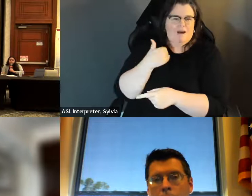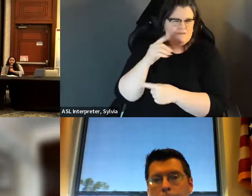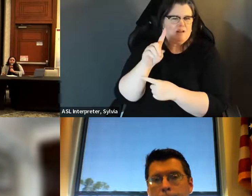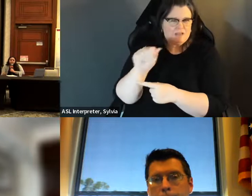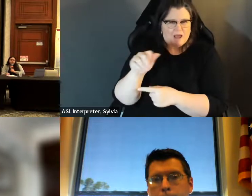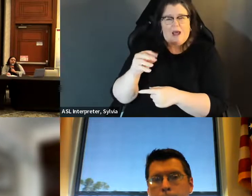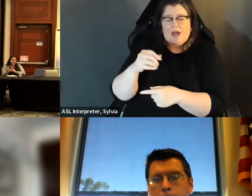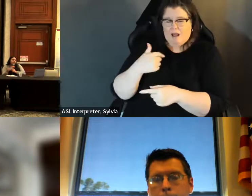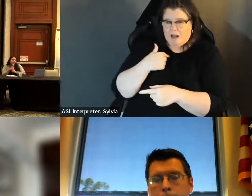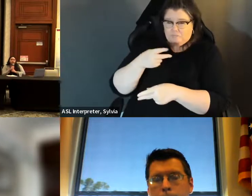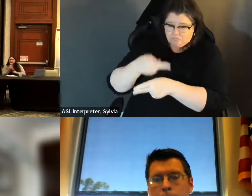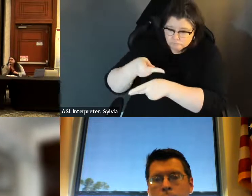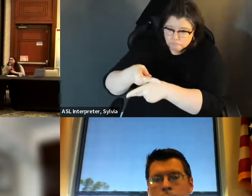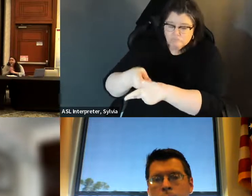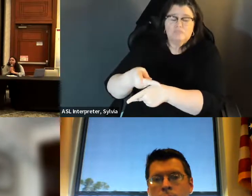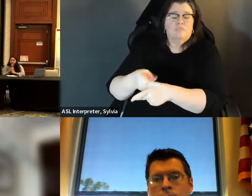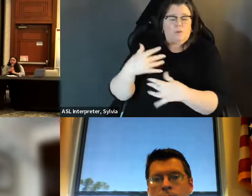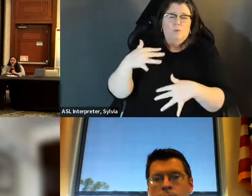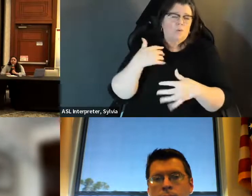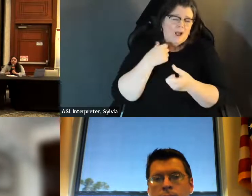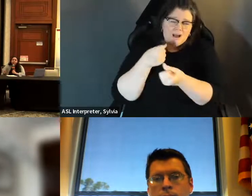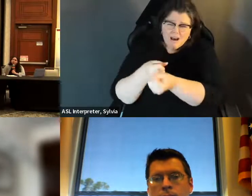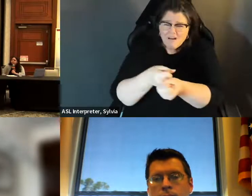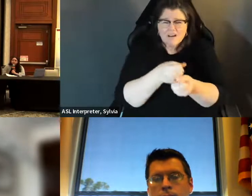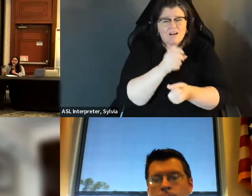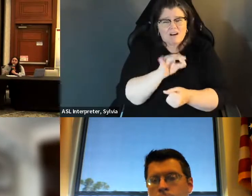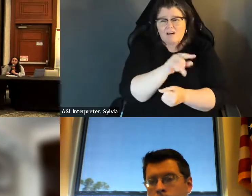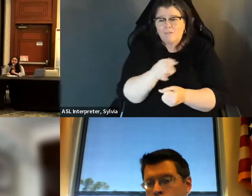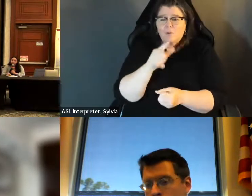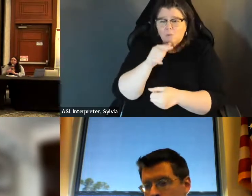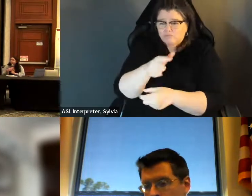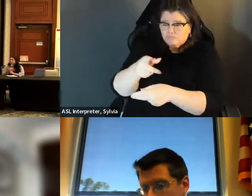but I have that ally. And I was a caretaker, and so I am a